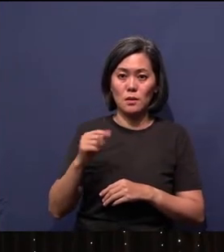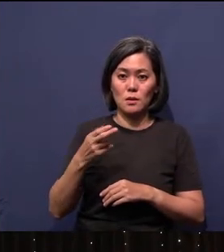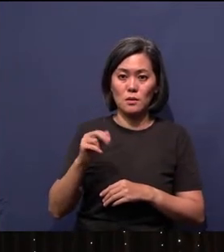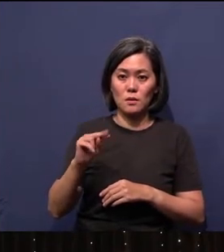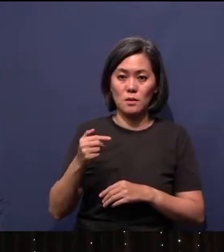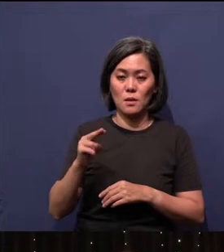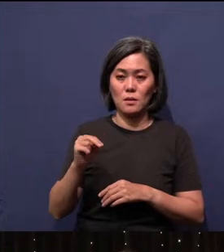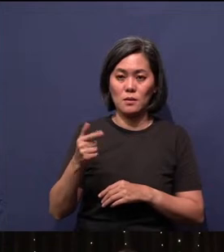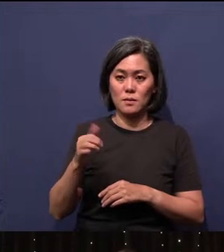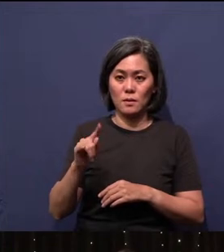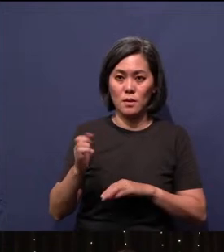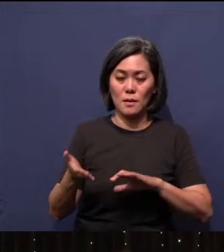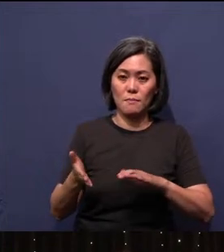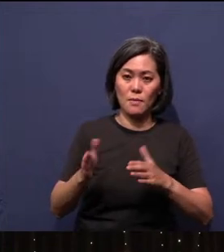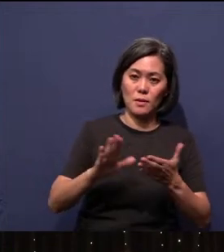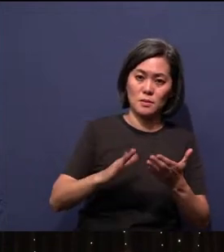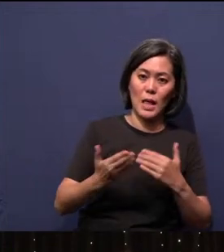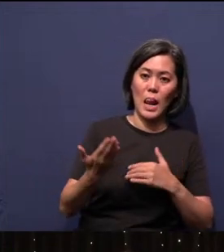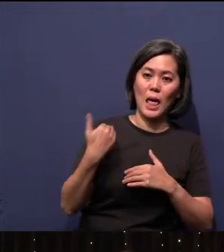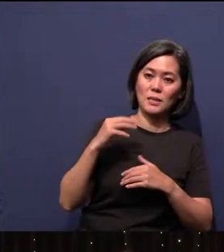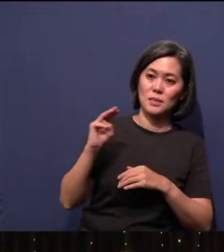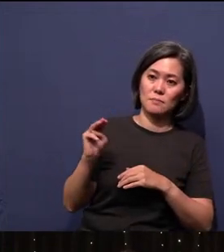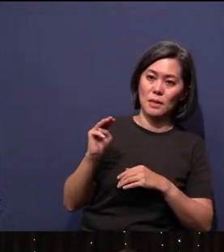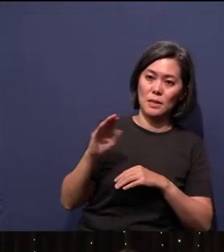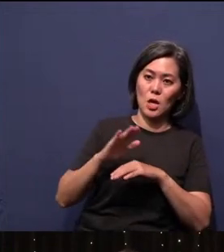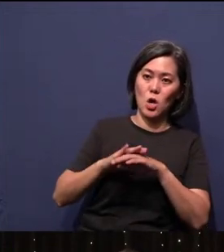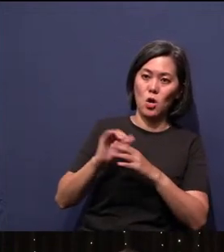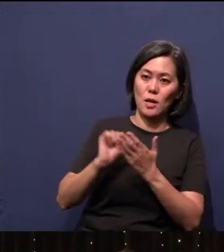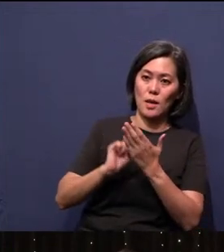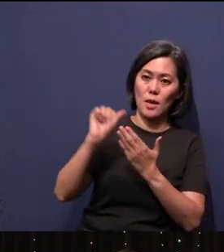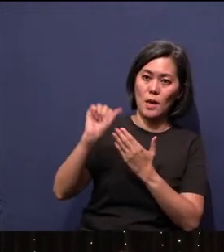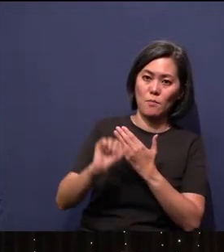home to the Lord last Monday on April 1st, 2024.